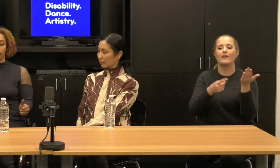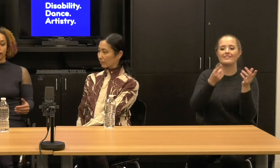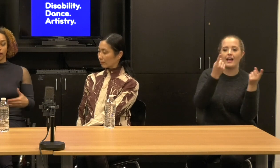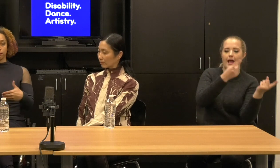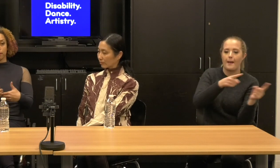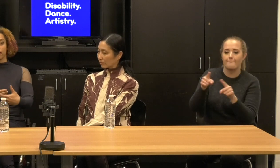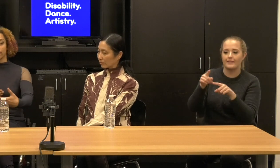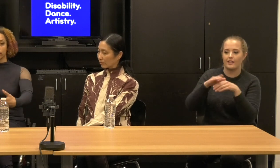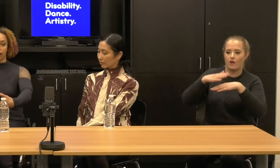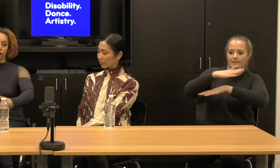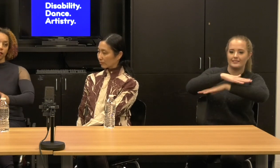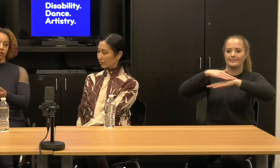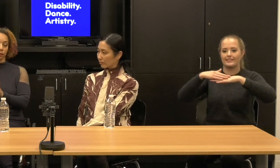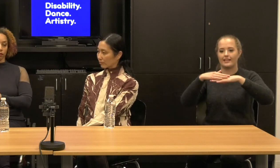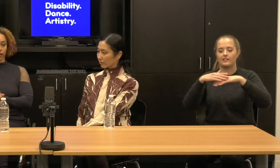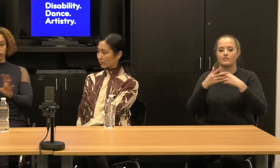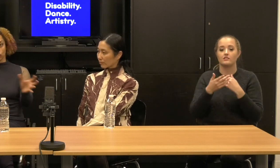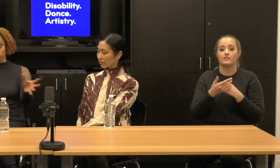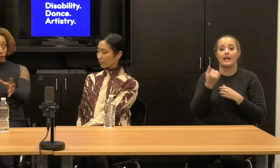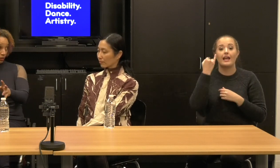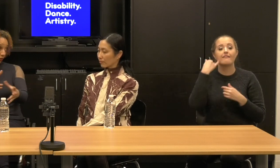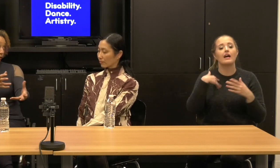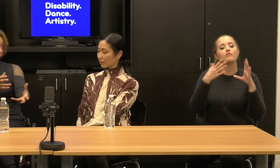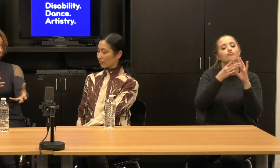So and maybe if there's a narrative, some of the relationship between the forms and